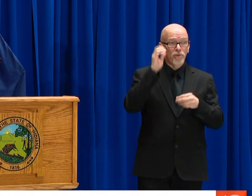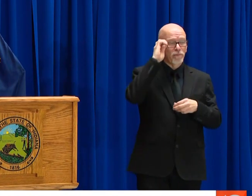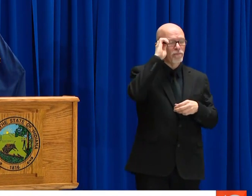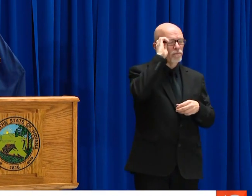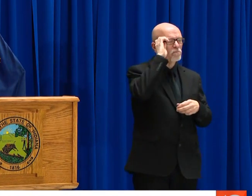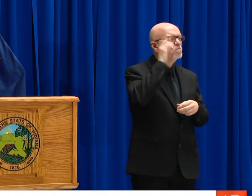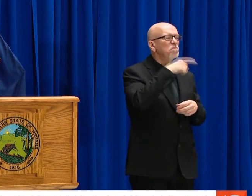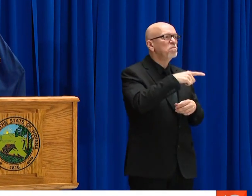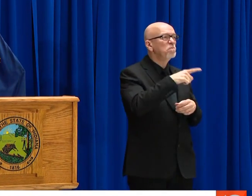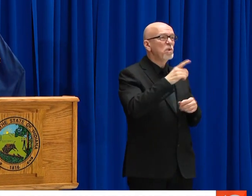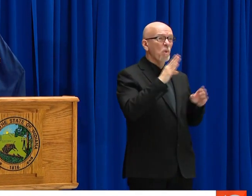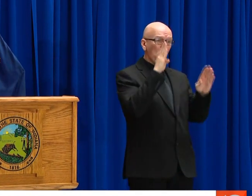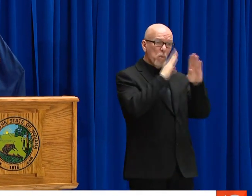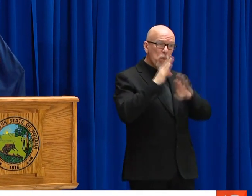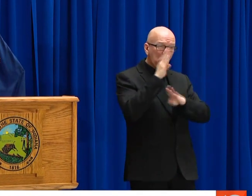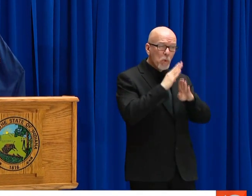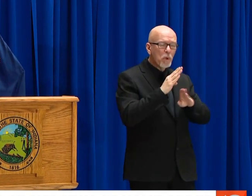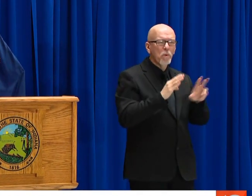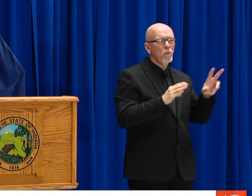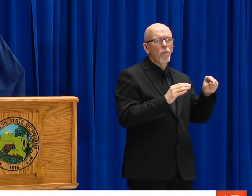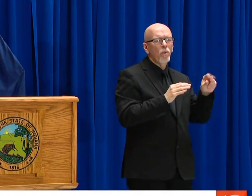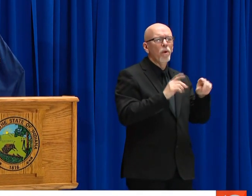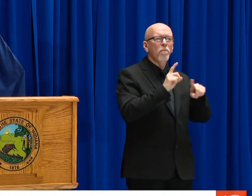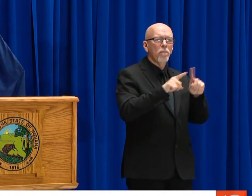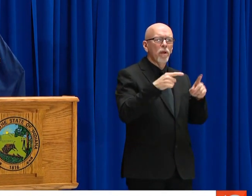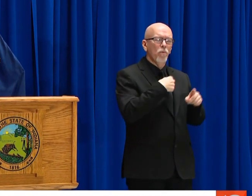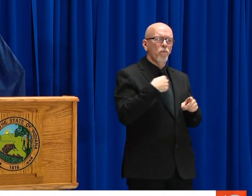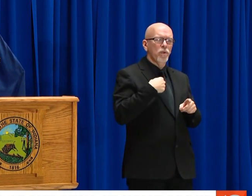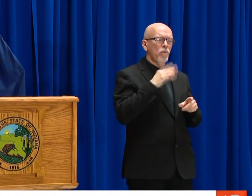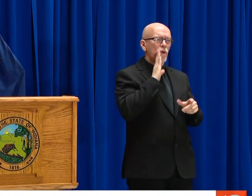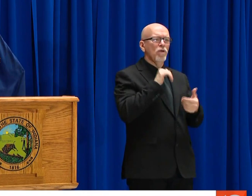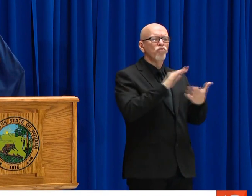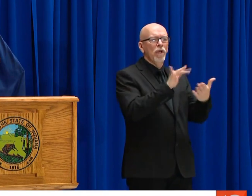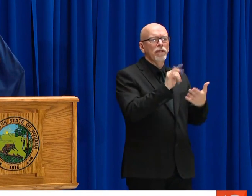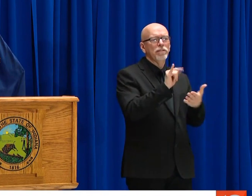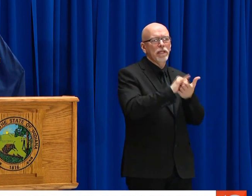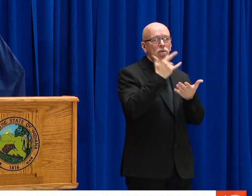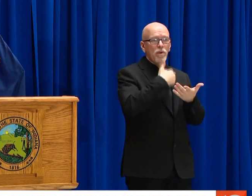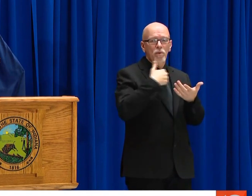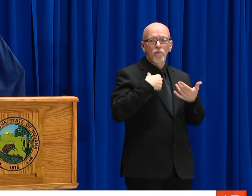SO I SHOULDN'T BE WORRIED. SIR? SO I SHOULDN'T WORRY BY THOSE NUMBERS